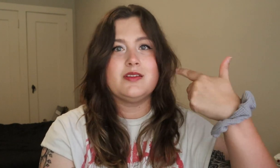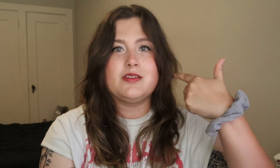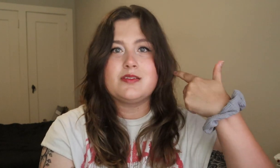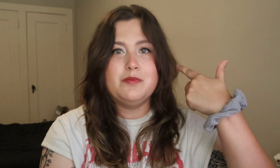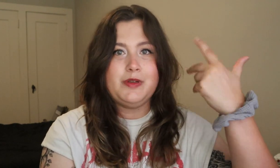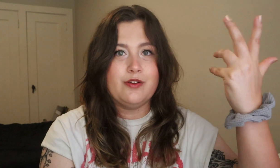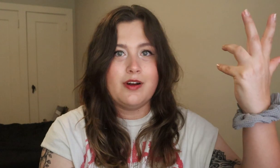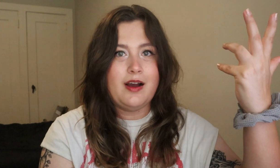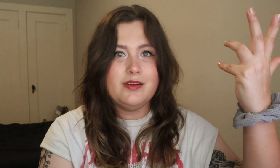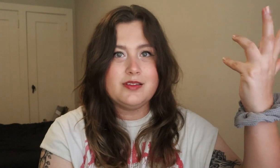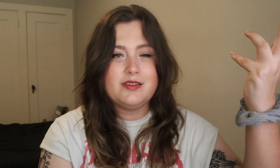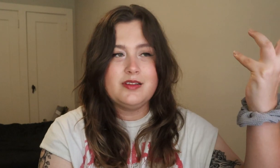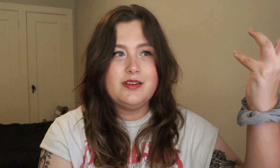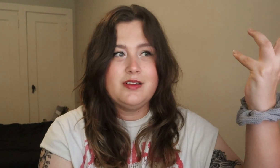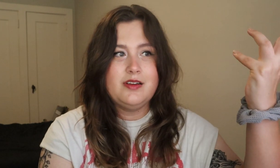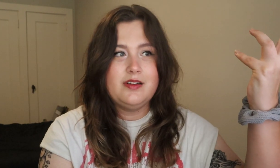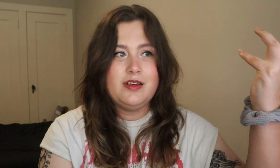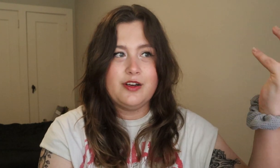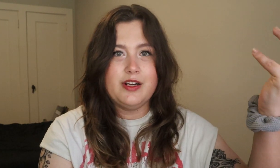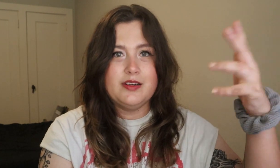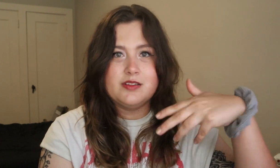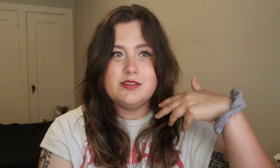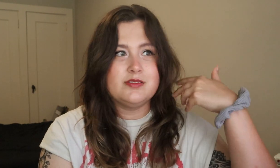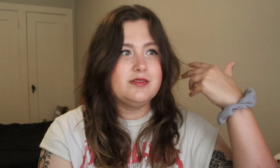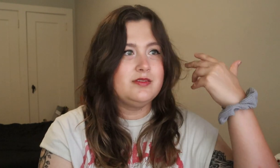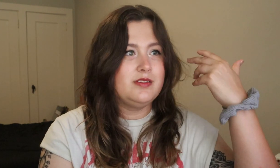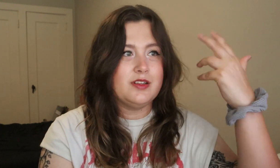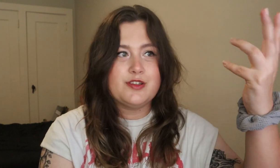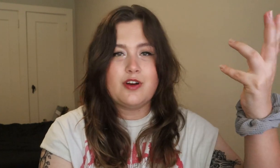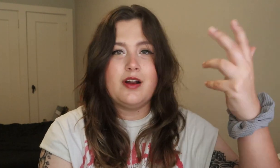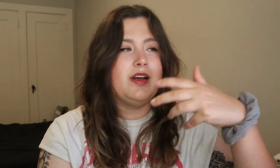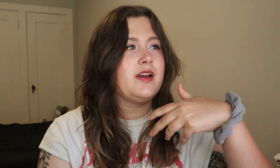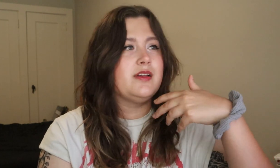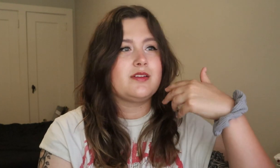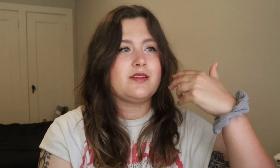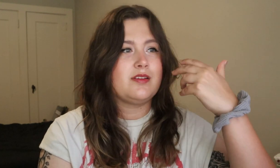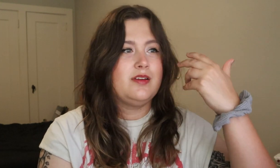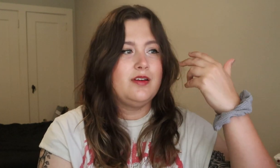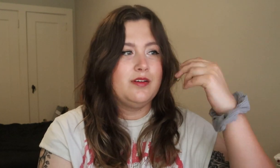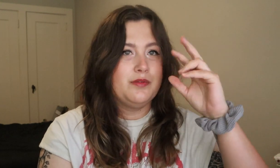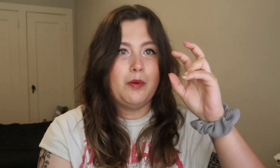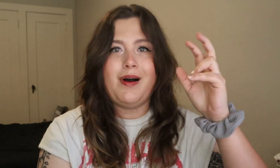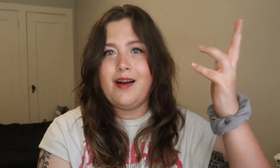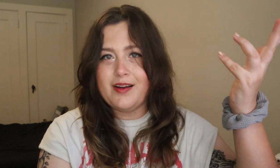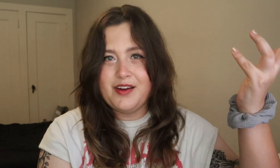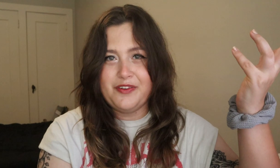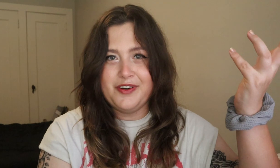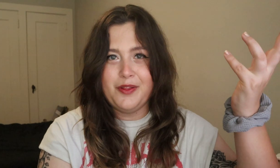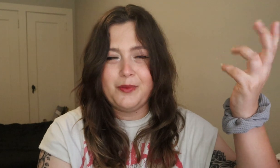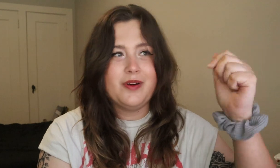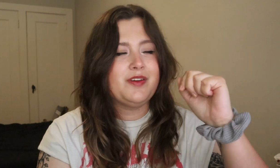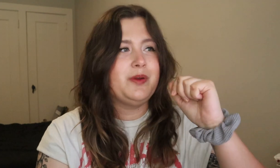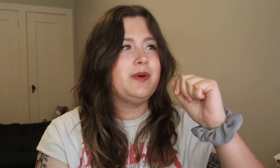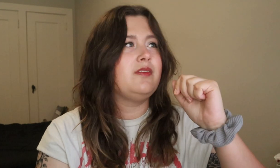This is computerized hearing. This is electronic, it's robotic for another word, if you will.